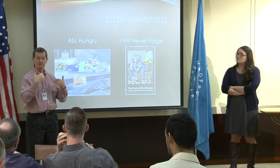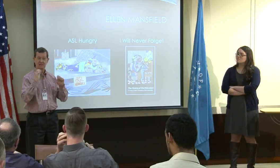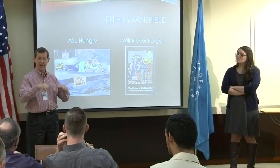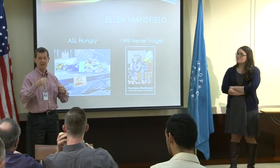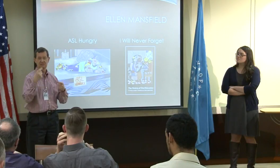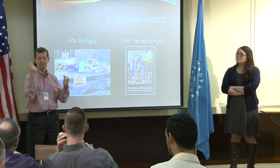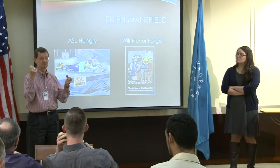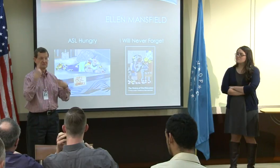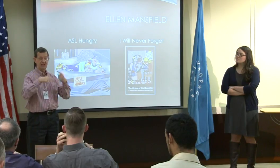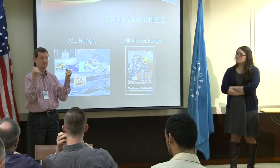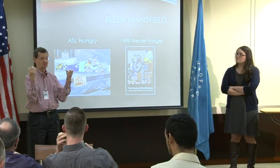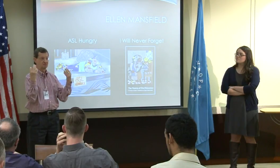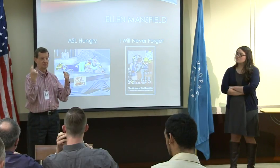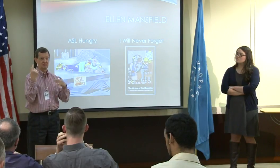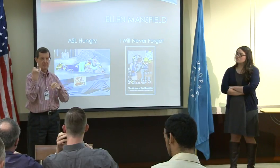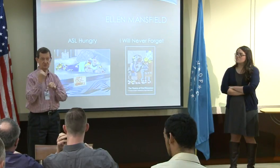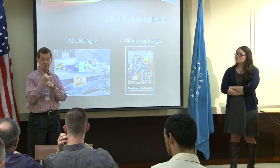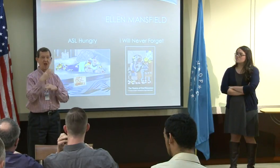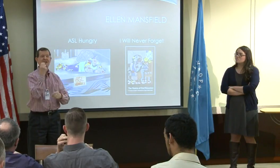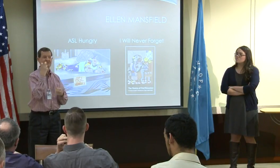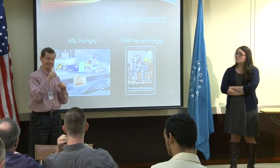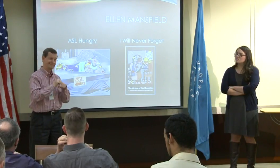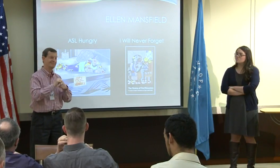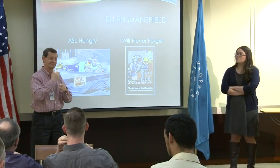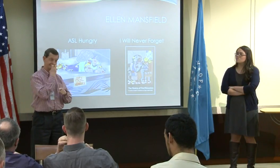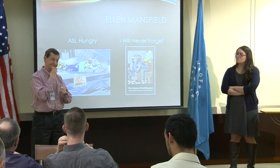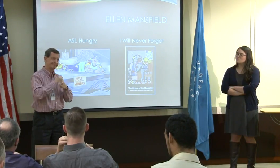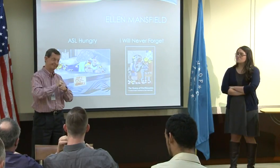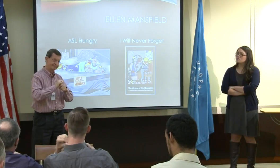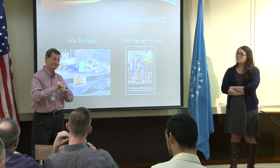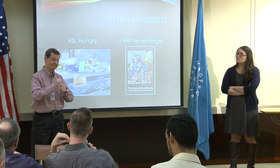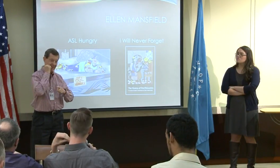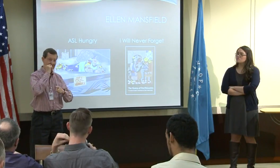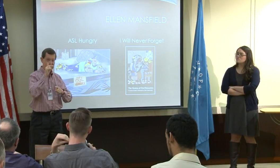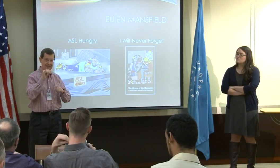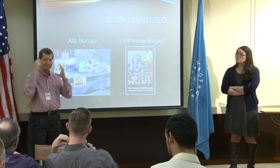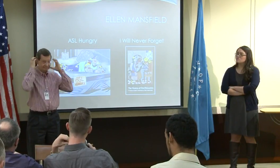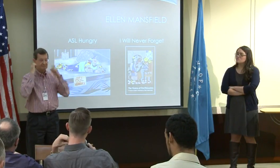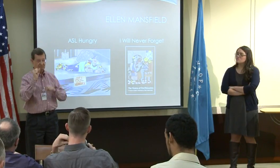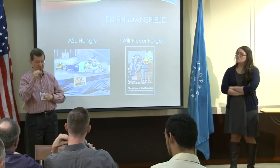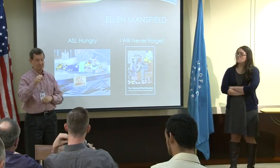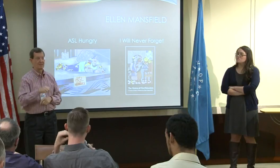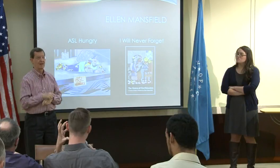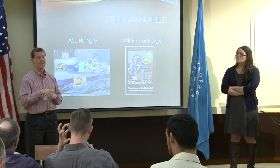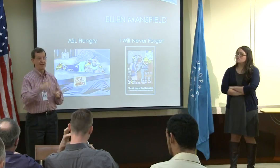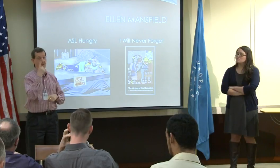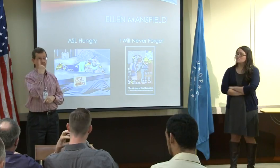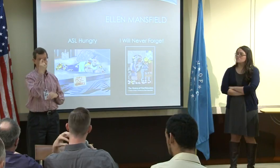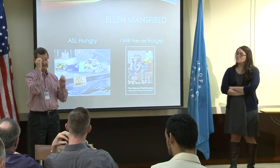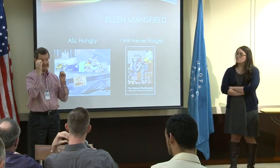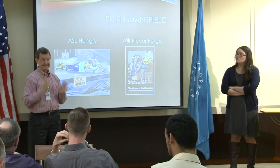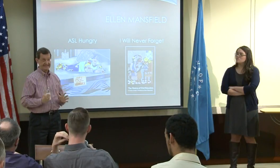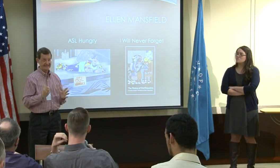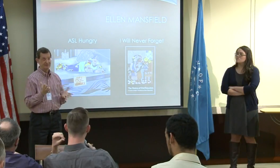And we were able to sign at the deaf school. We did practice speech reading every day and we did do the headphone things,